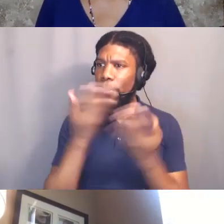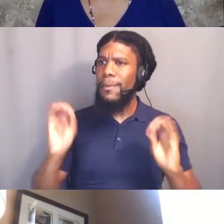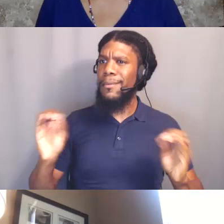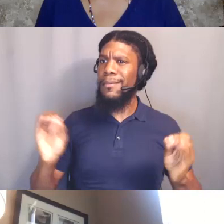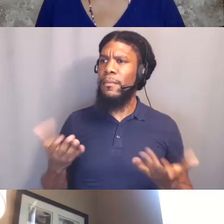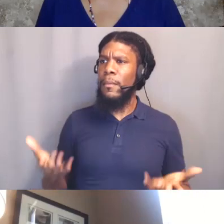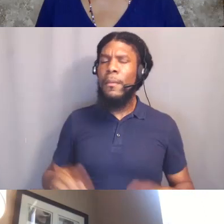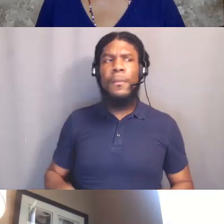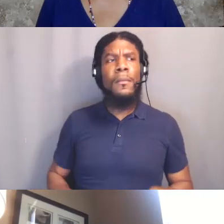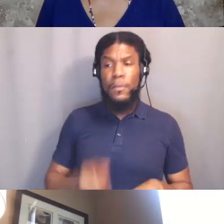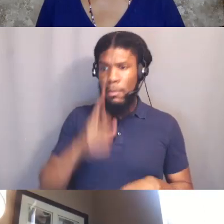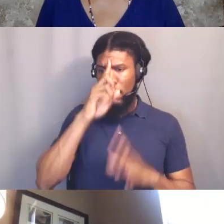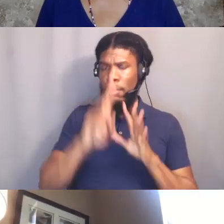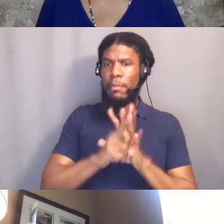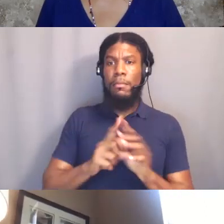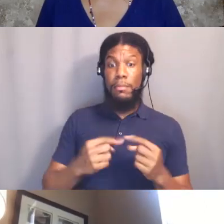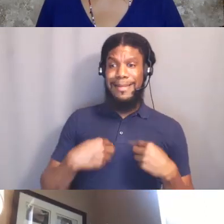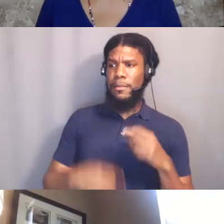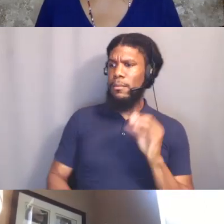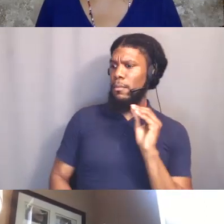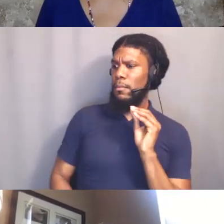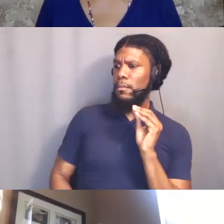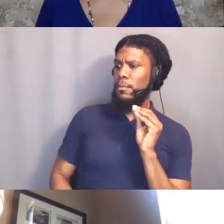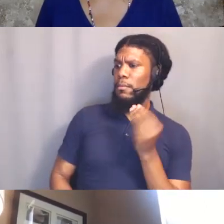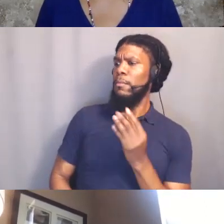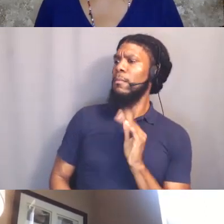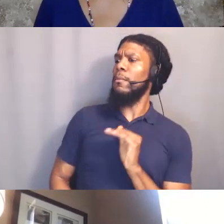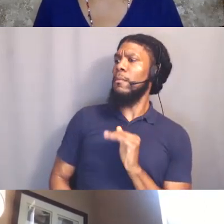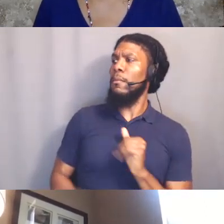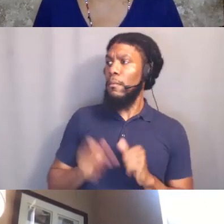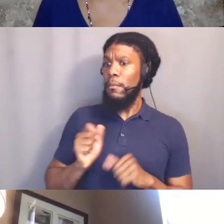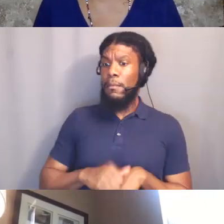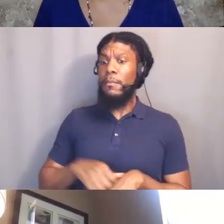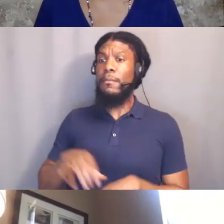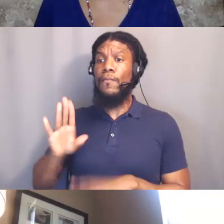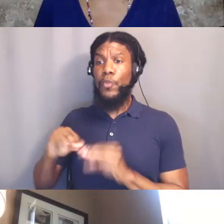what would the difference then be between March for Our Lives and the Black Lives Matter Youth Vanguard?